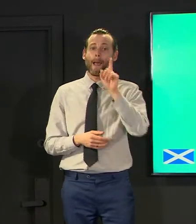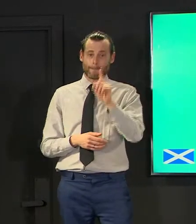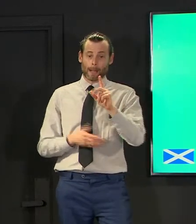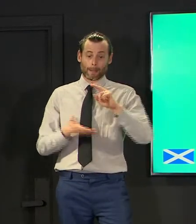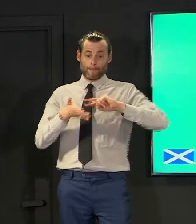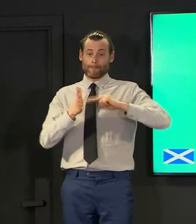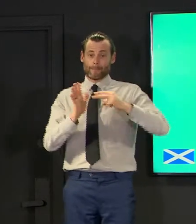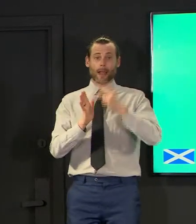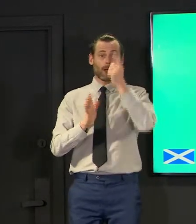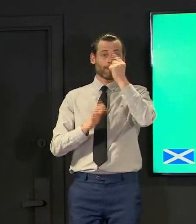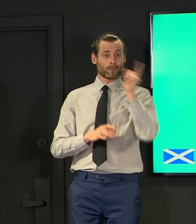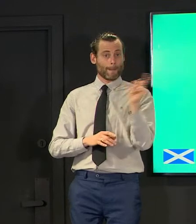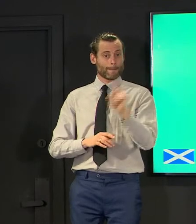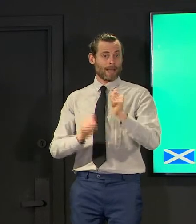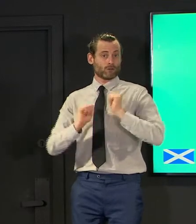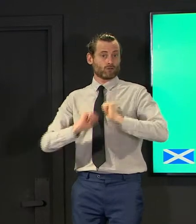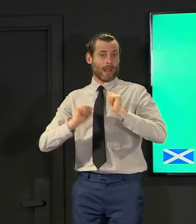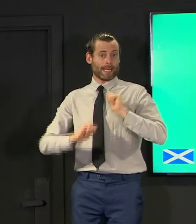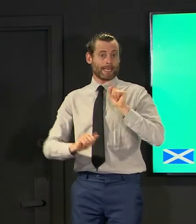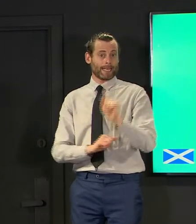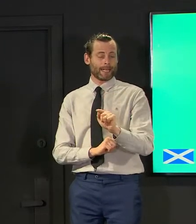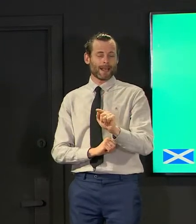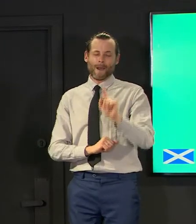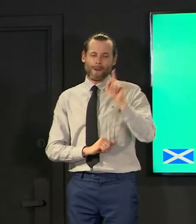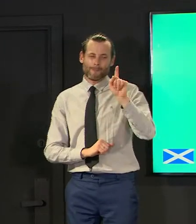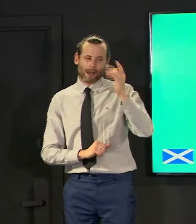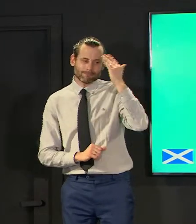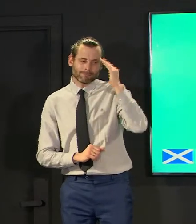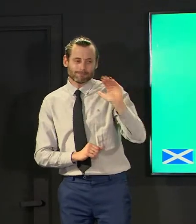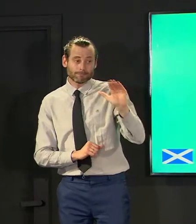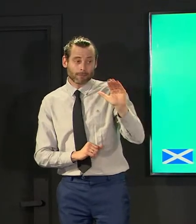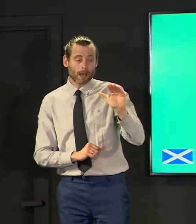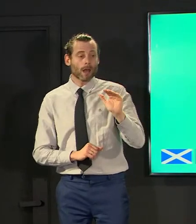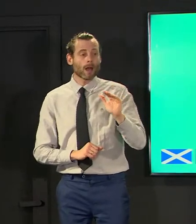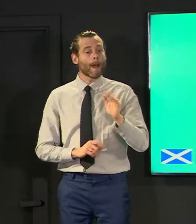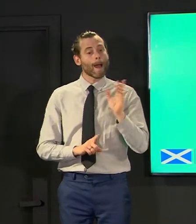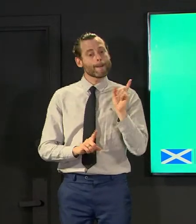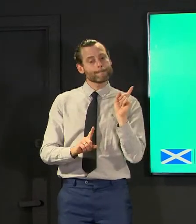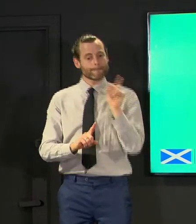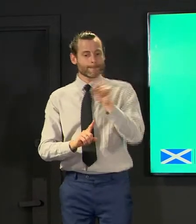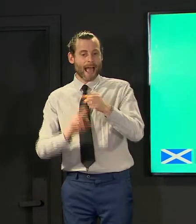soon quite a lot of variables in there remember most of these lower some of these lower leagues